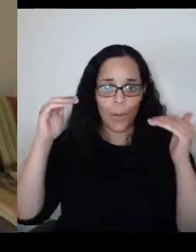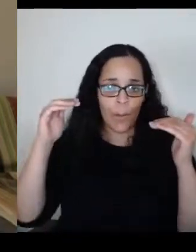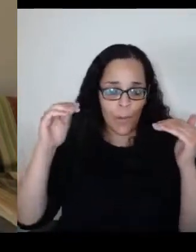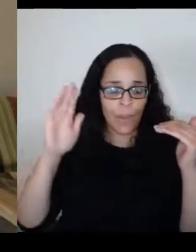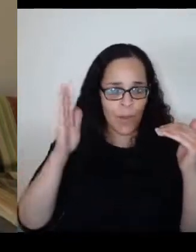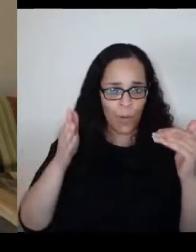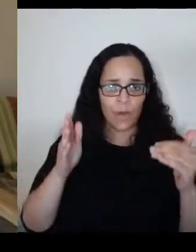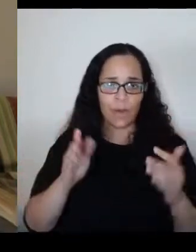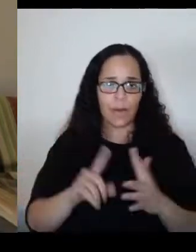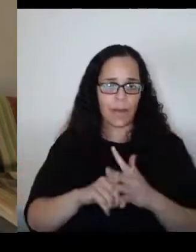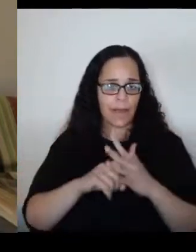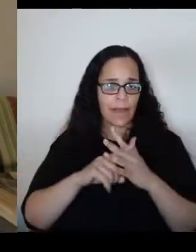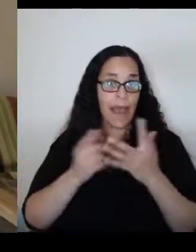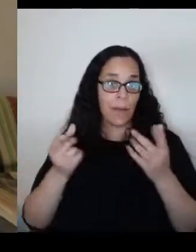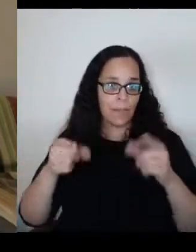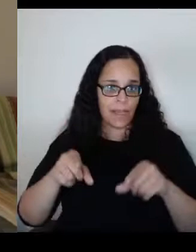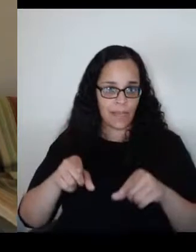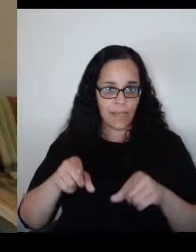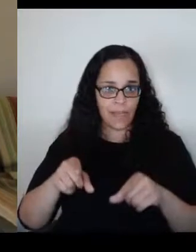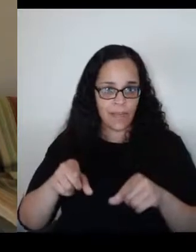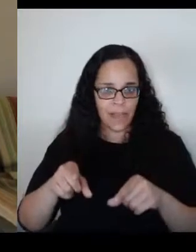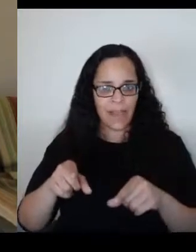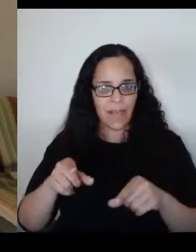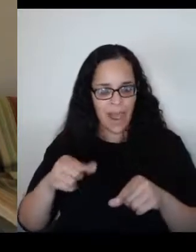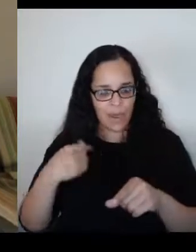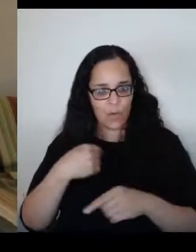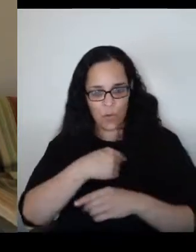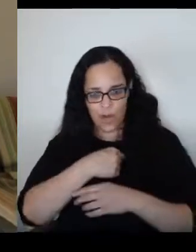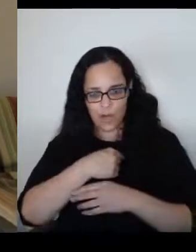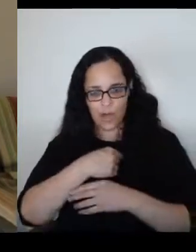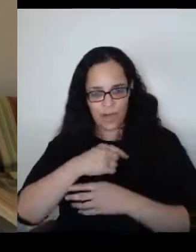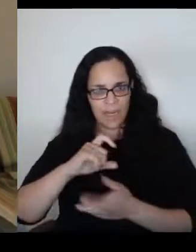That we're turning a corner and becoming more united.